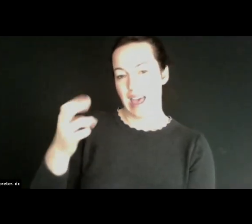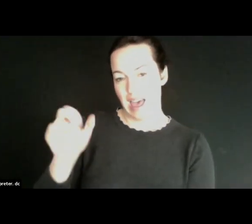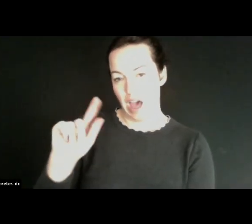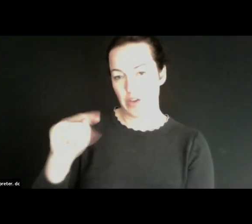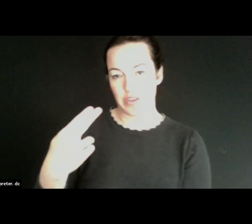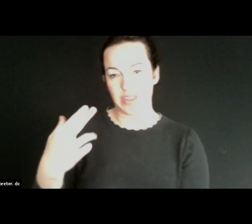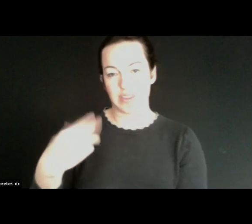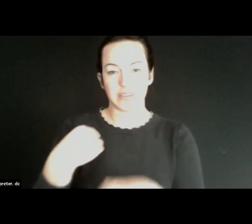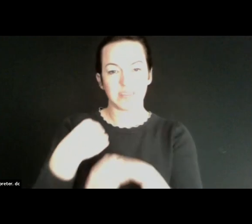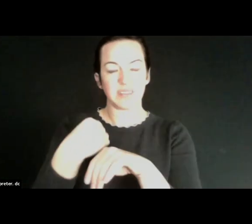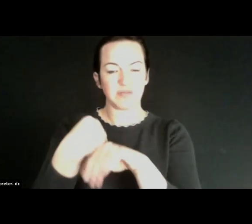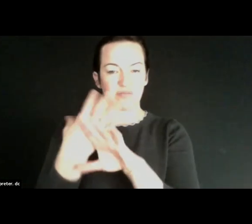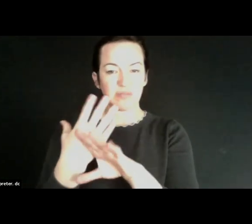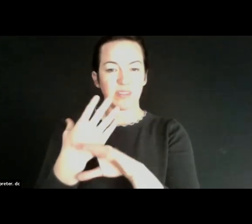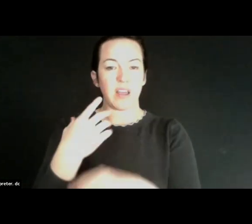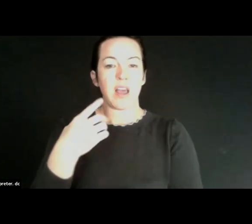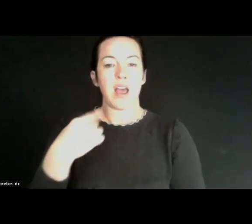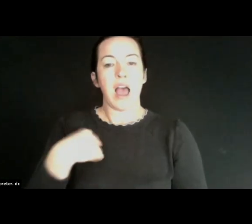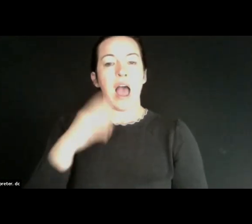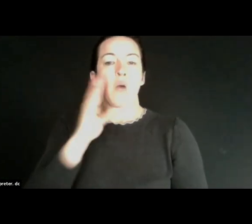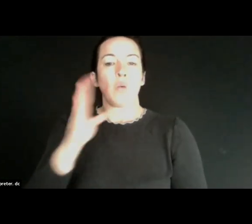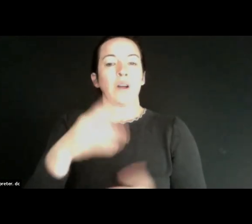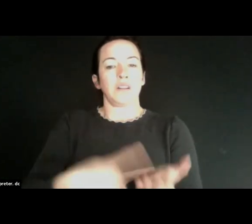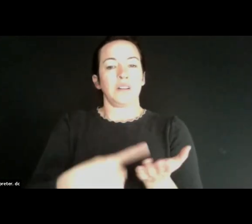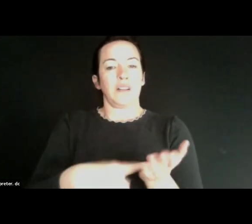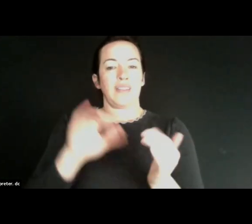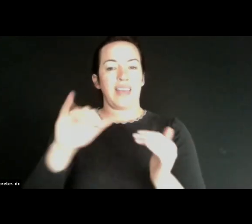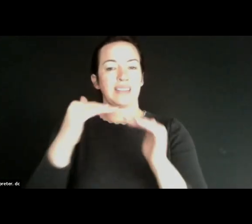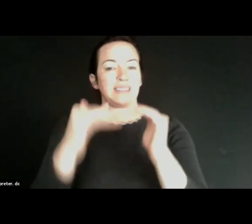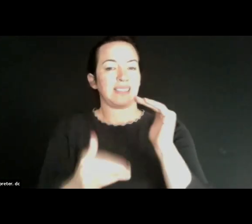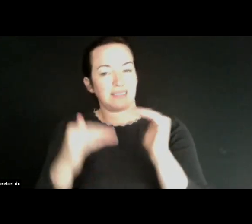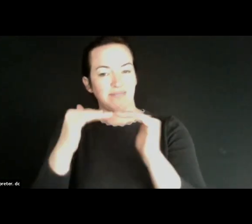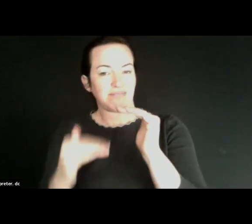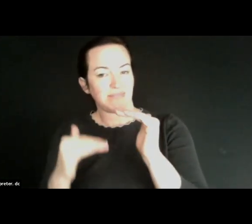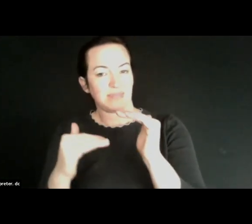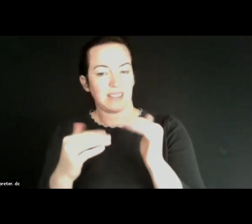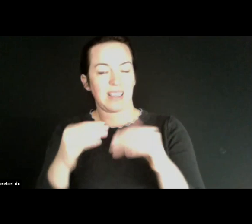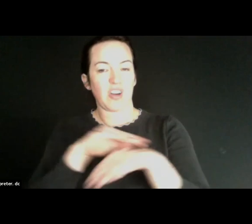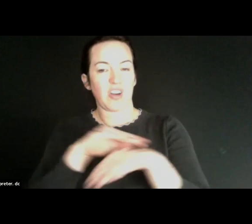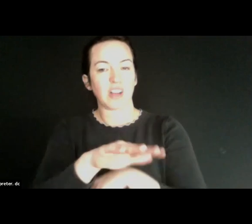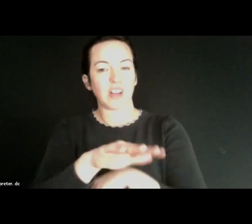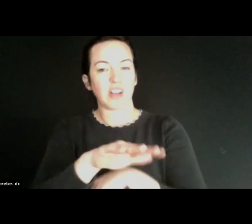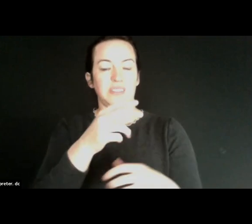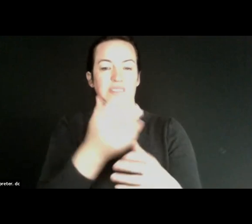and I will get specifically to the inequities that that cause disparities. But the way we've done